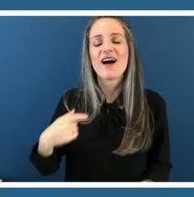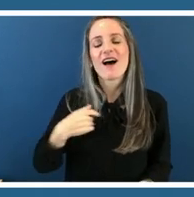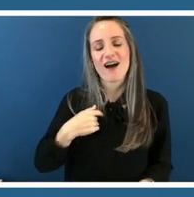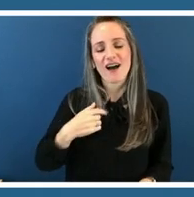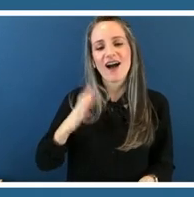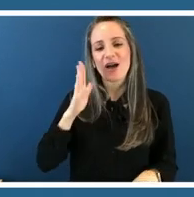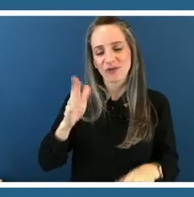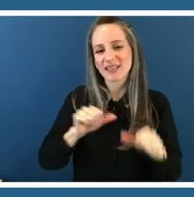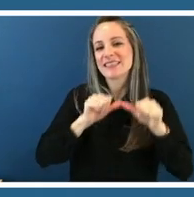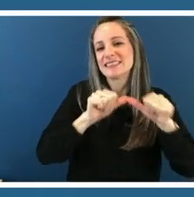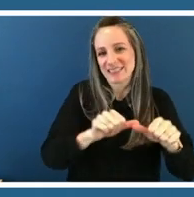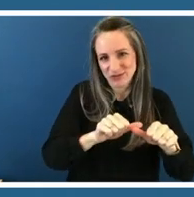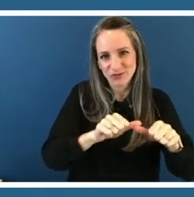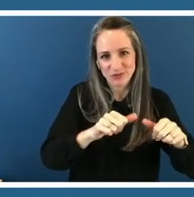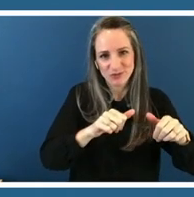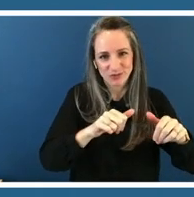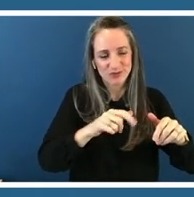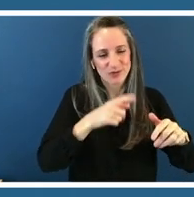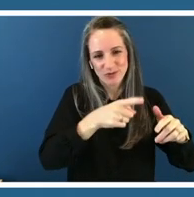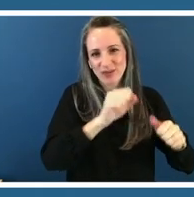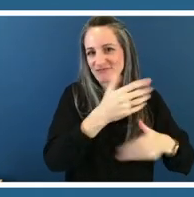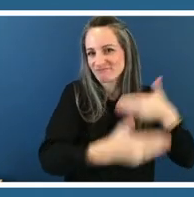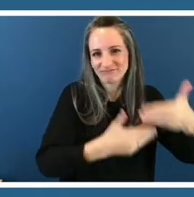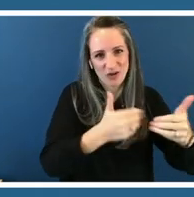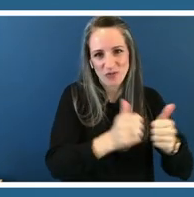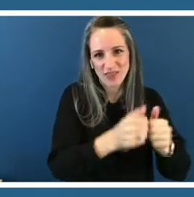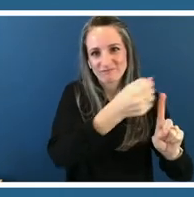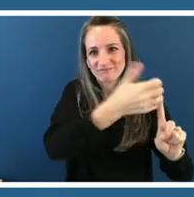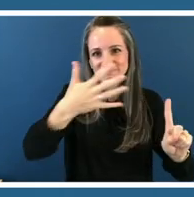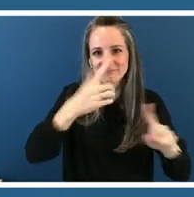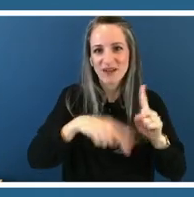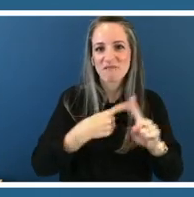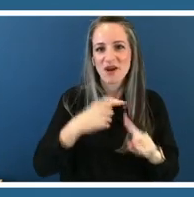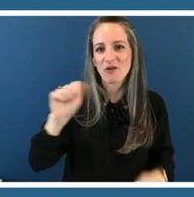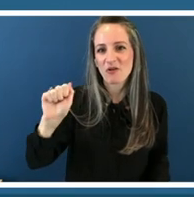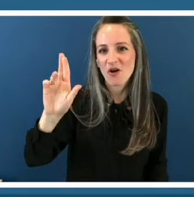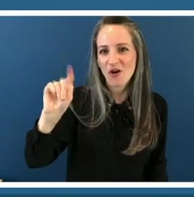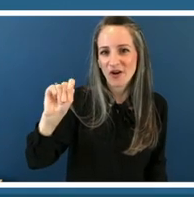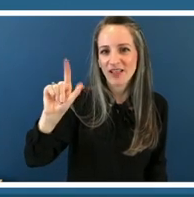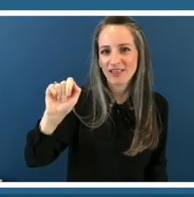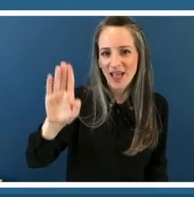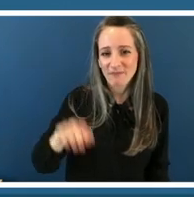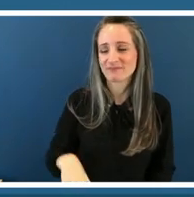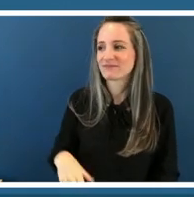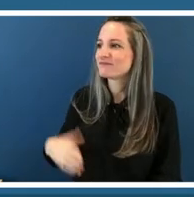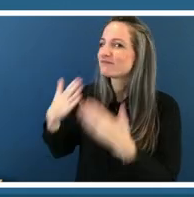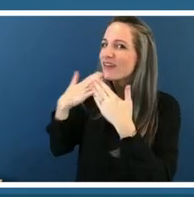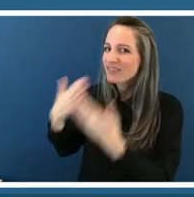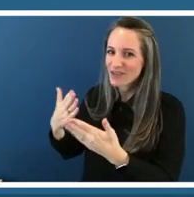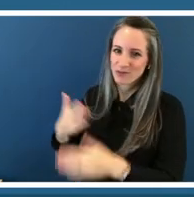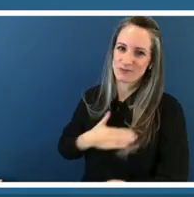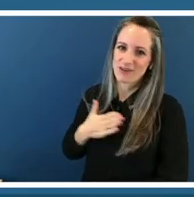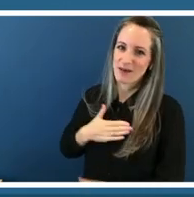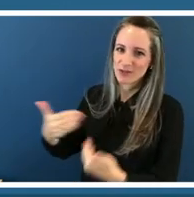art lab yeah sounds great thanks amber we're glad you can join us